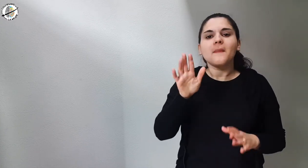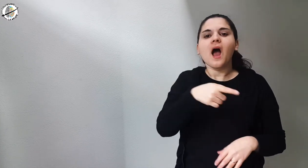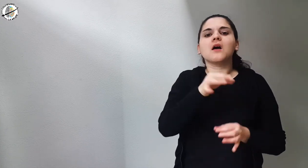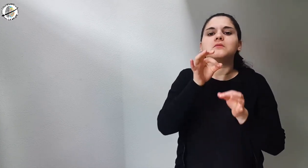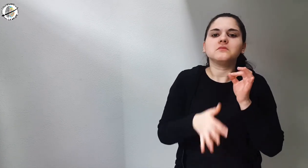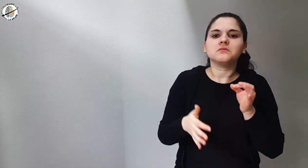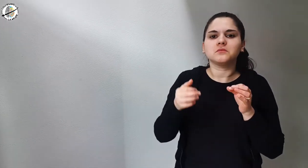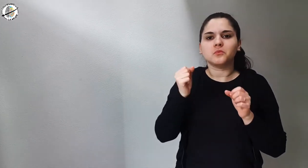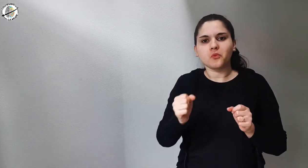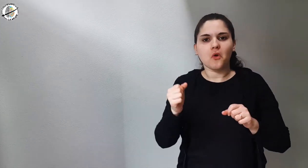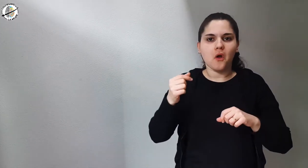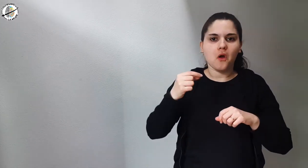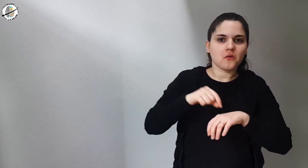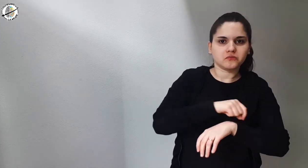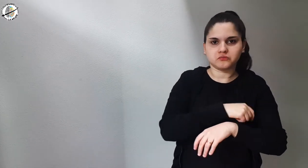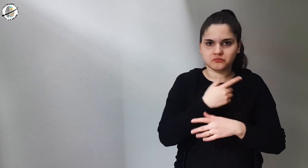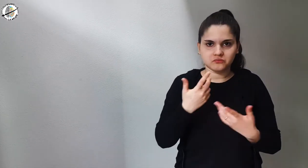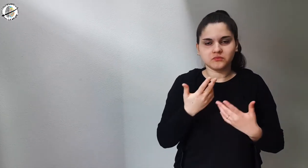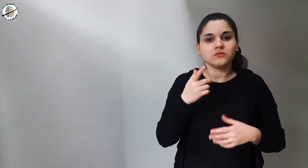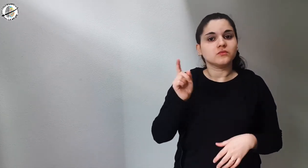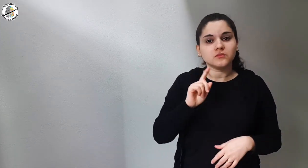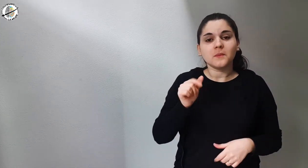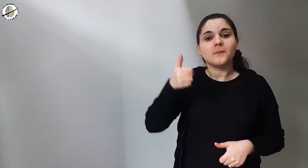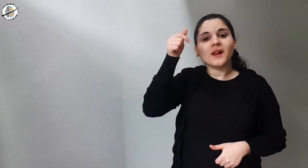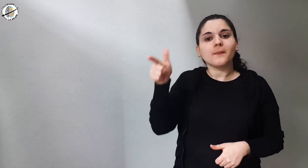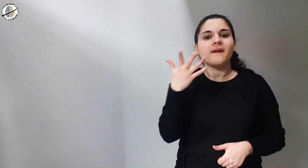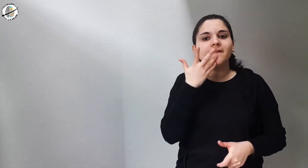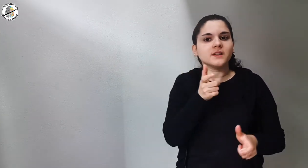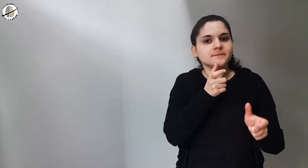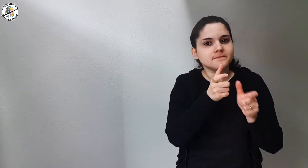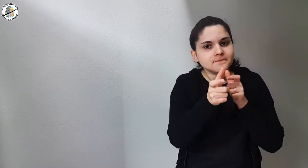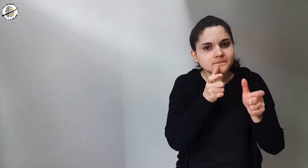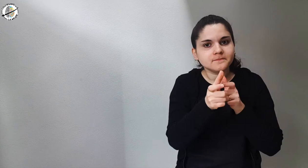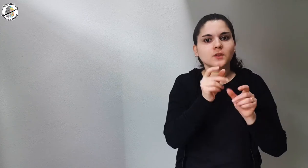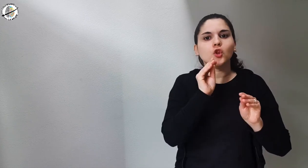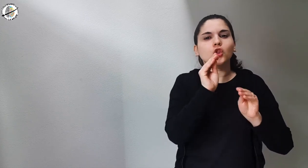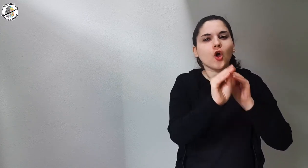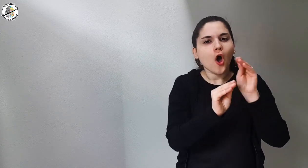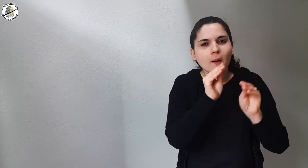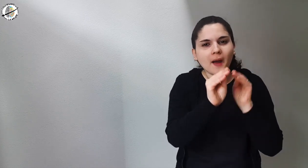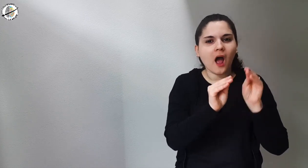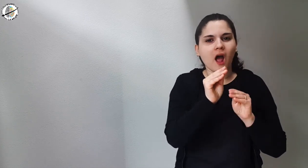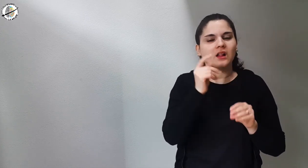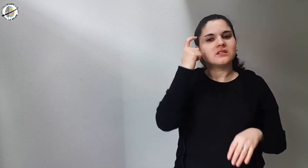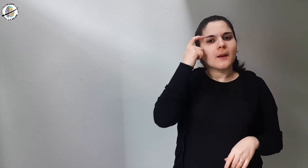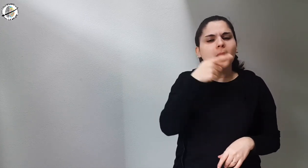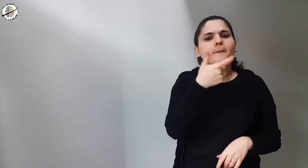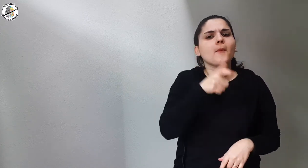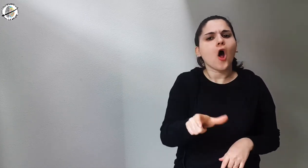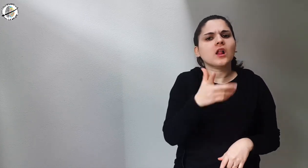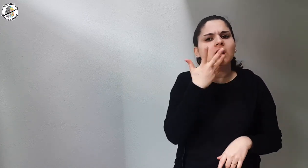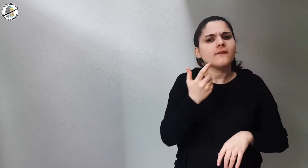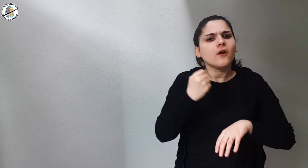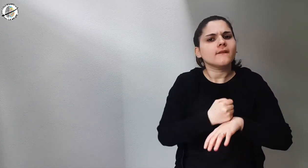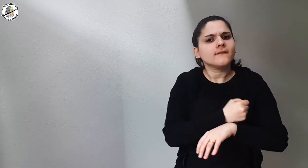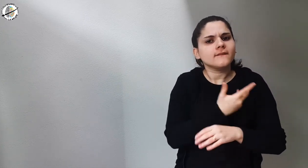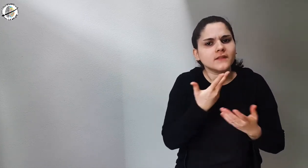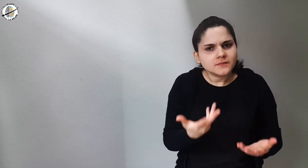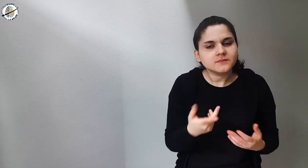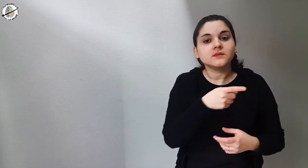The tattoo, however, is not done immediately, first the master wants to talk about it and ask questions to understand the reasons that lead to tattooing.